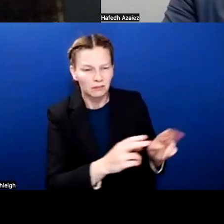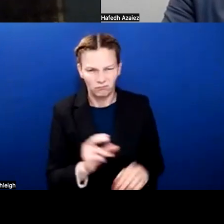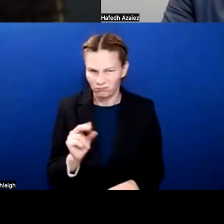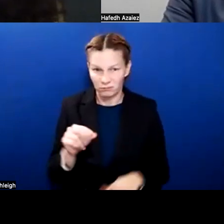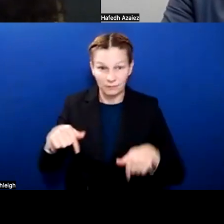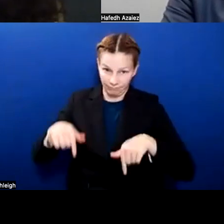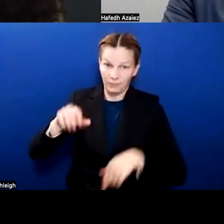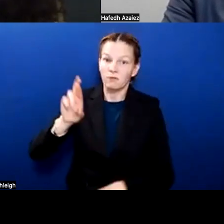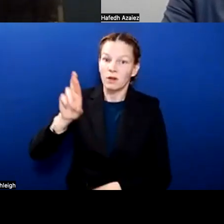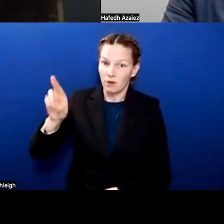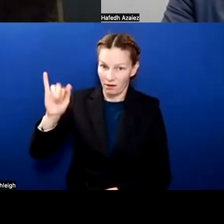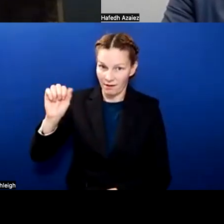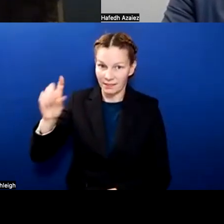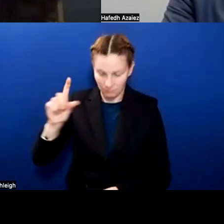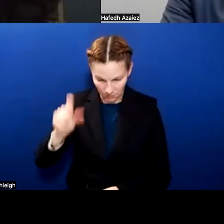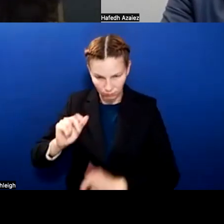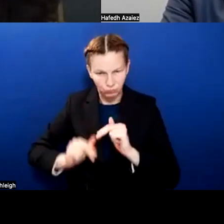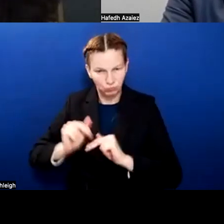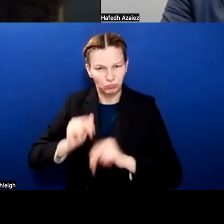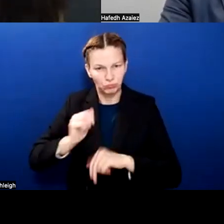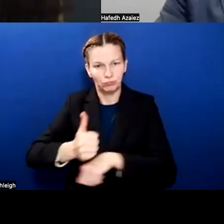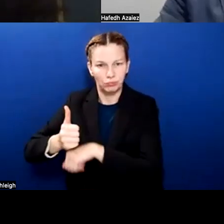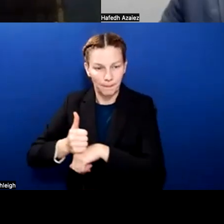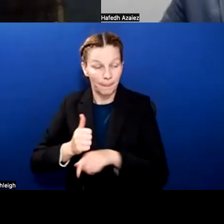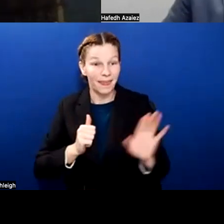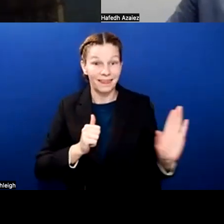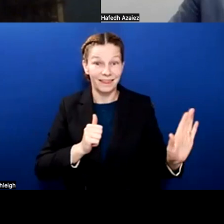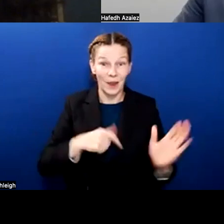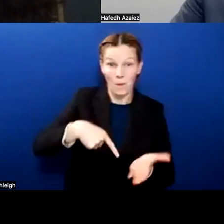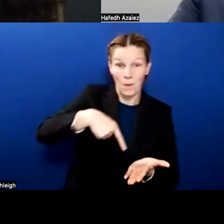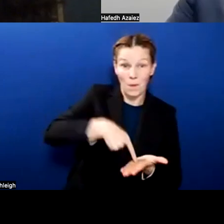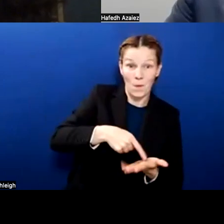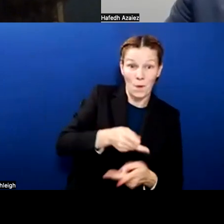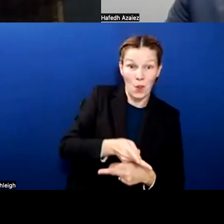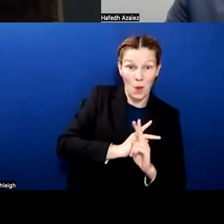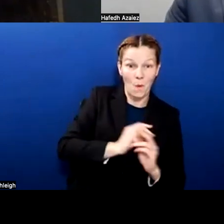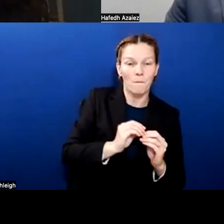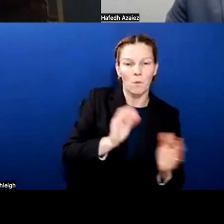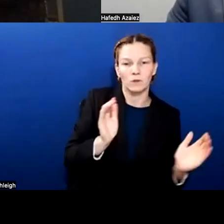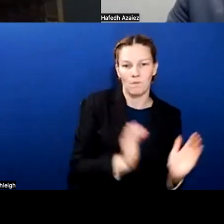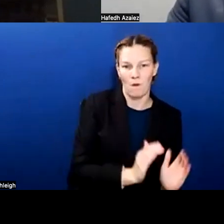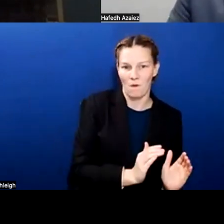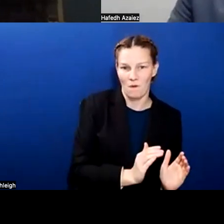so therefore their loans are a lot smaller. And can I add to that, Maritza? That bylaw,